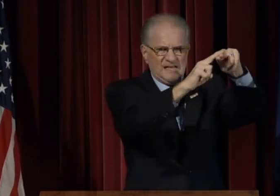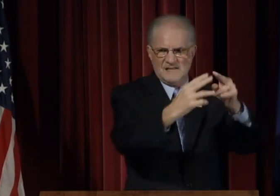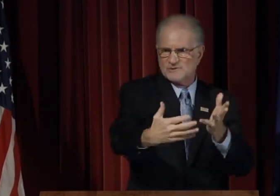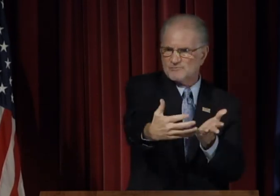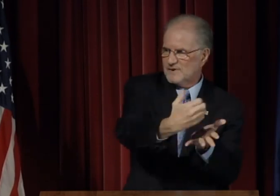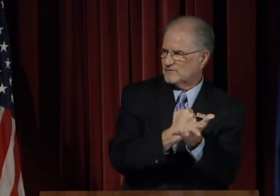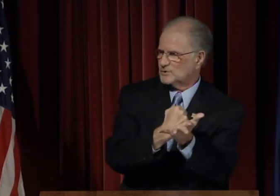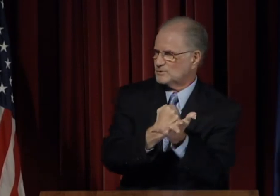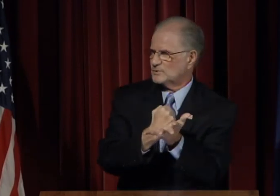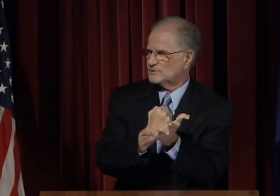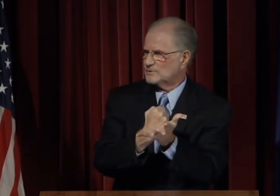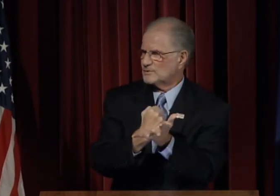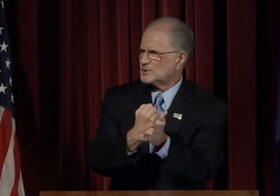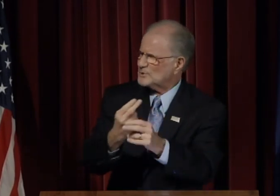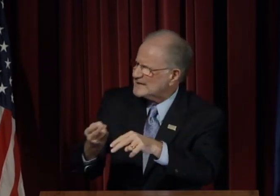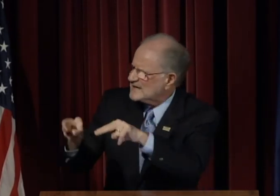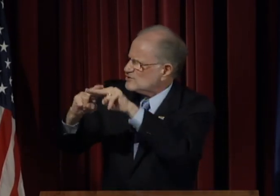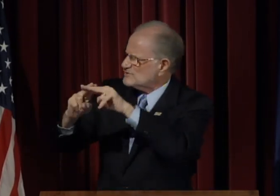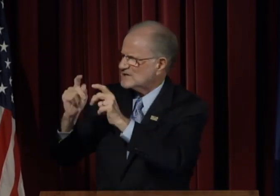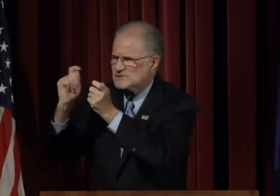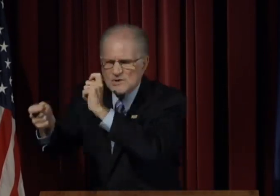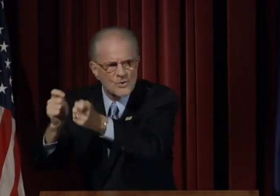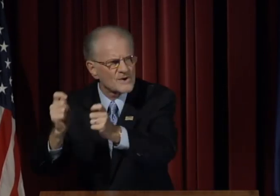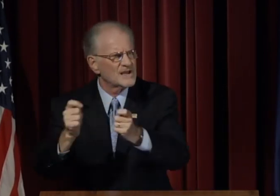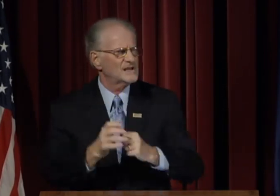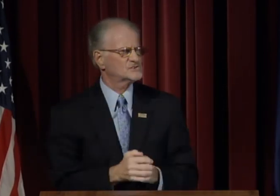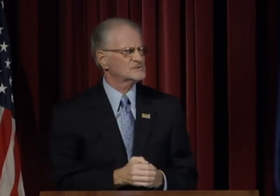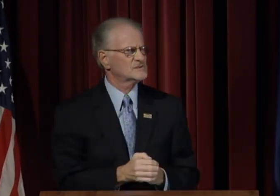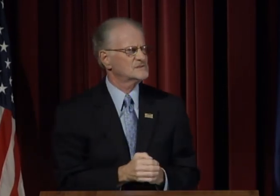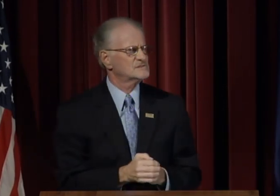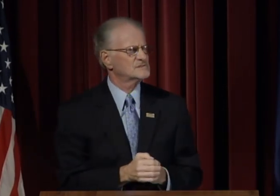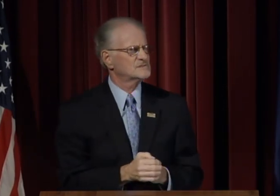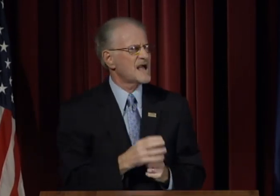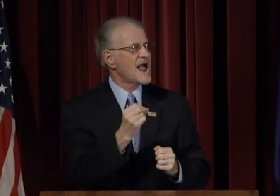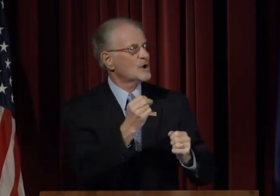These were steps to raise revenue, to increase donations,